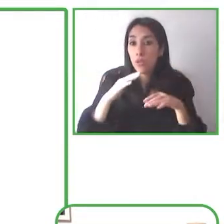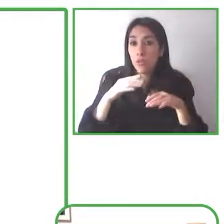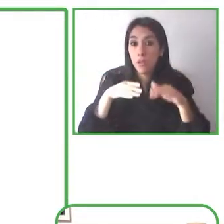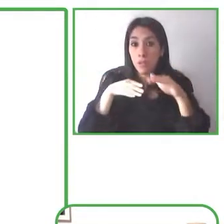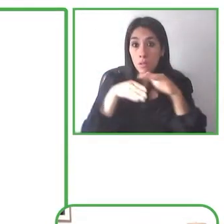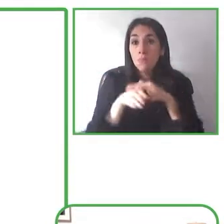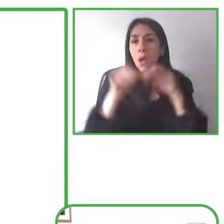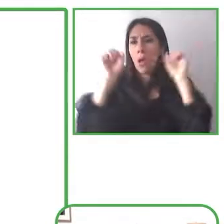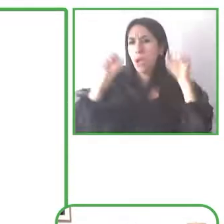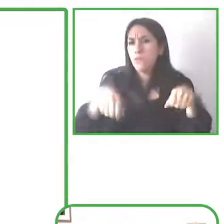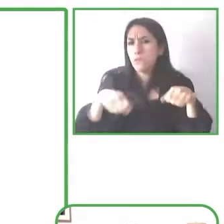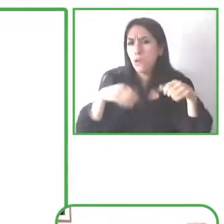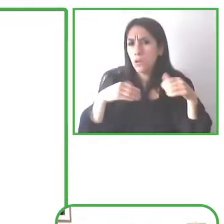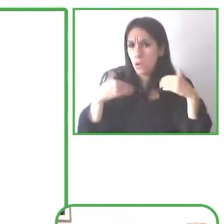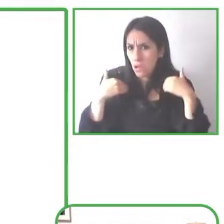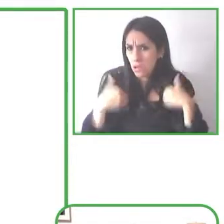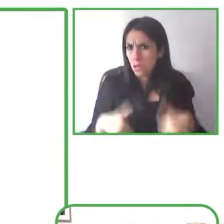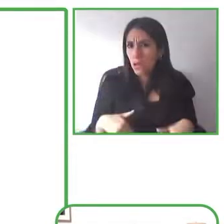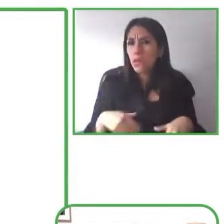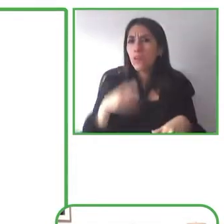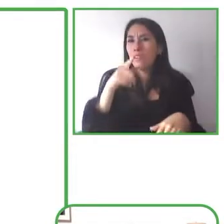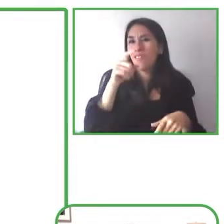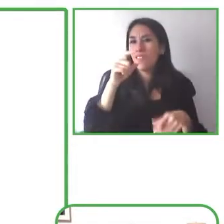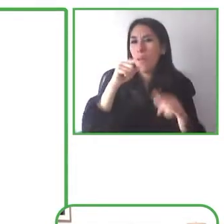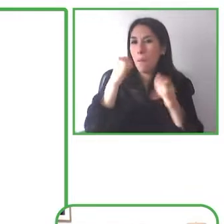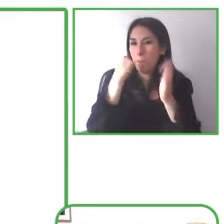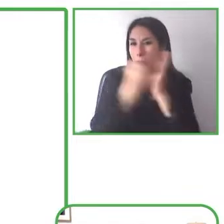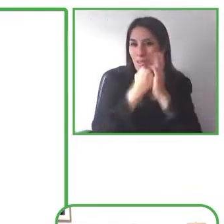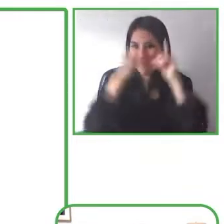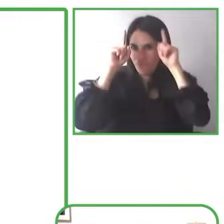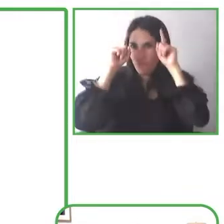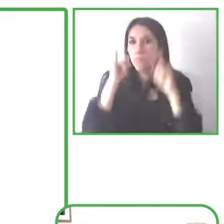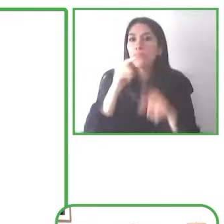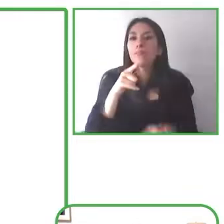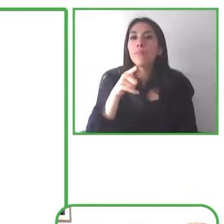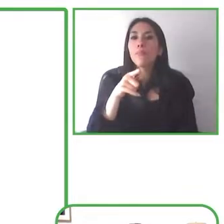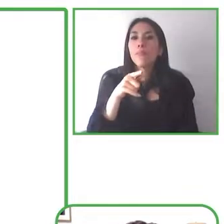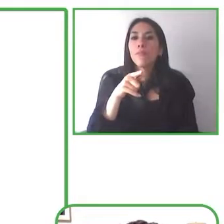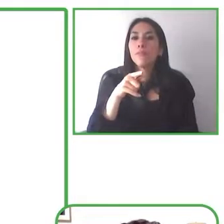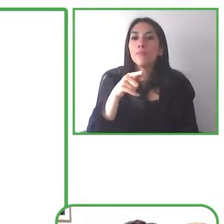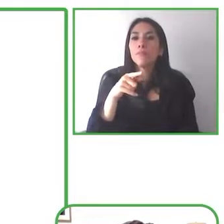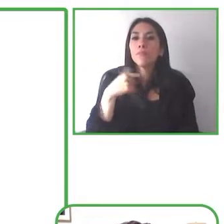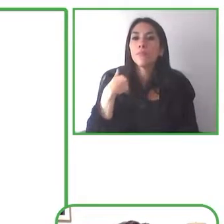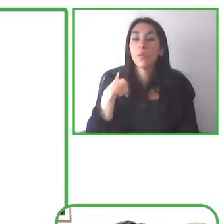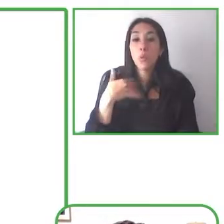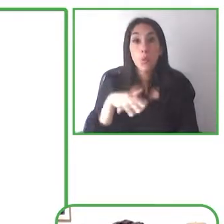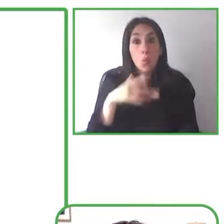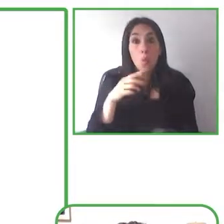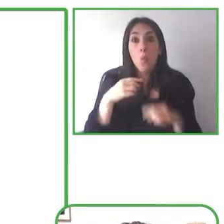started out as a problem that these two you know pointed out decided to do something